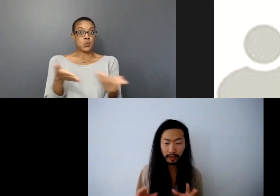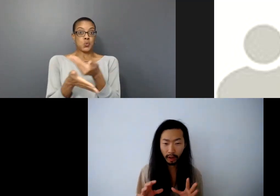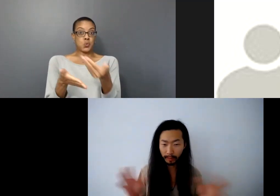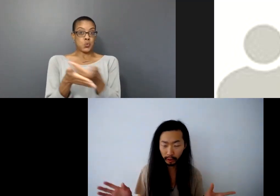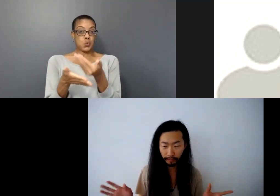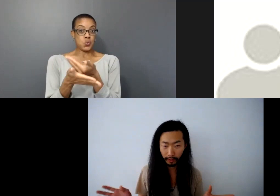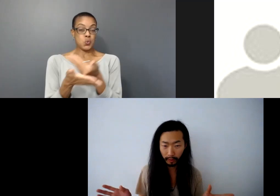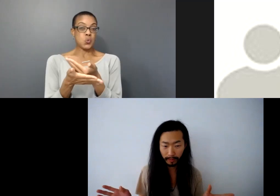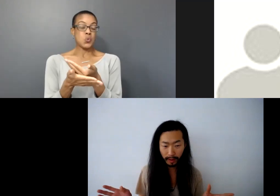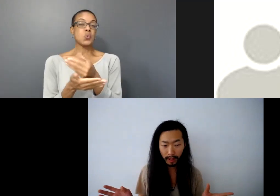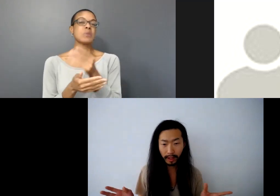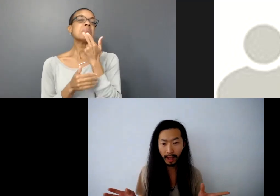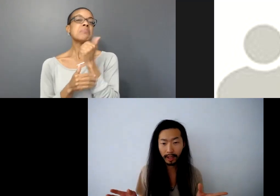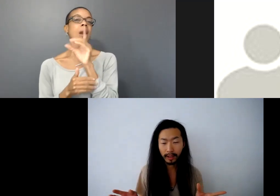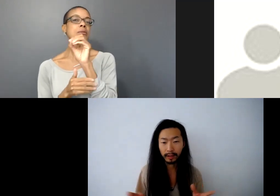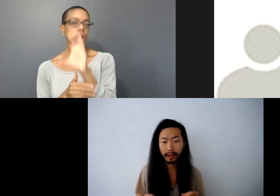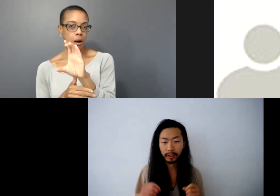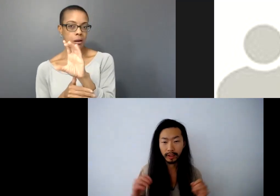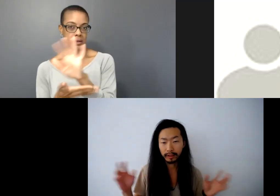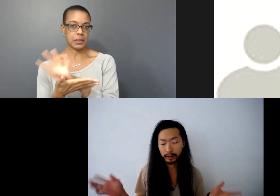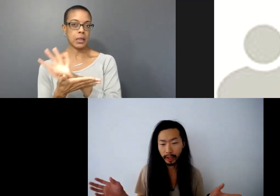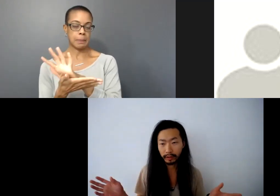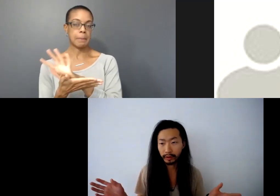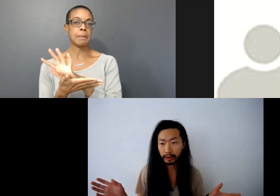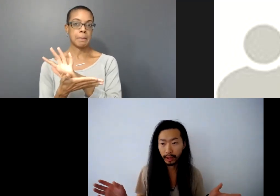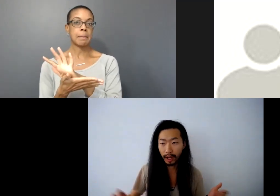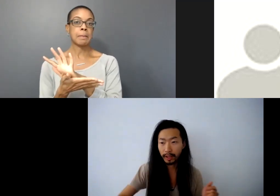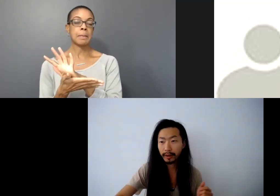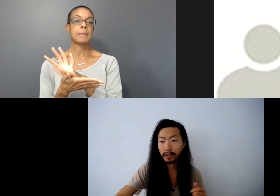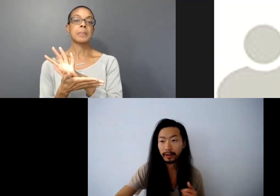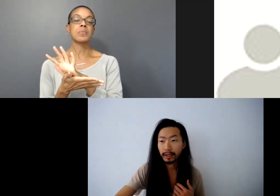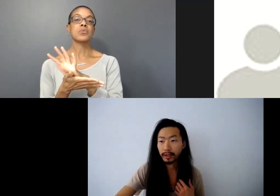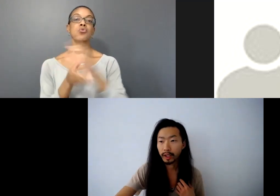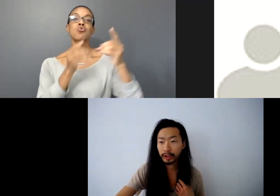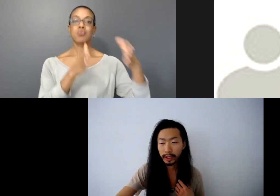documentary film that a director from Shanghai named Daniel Shi